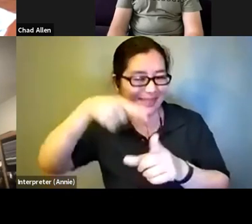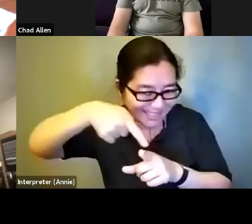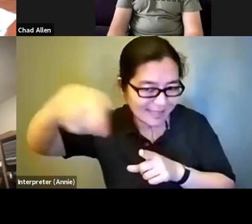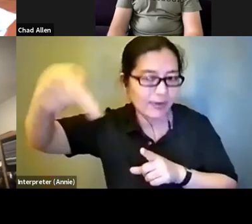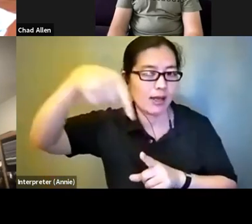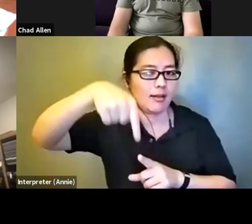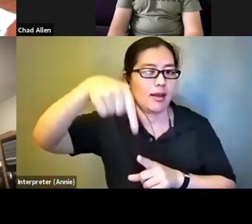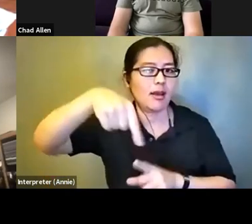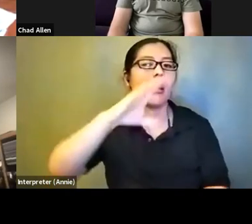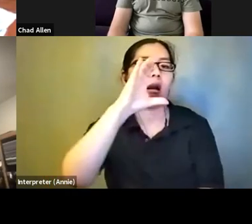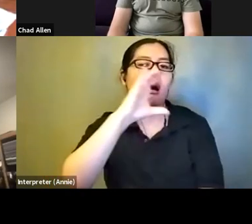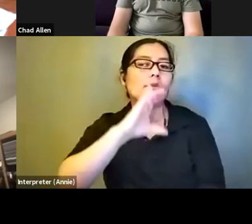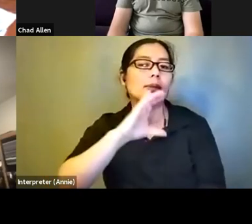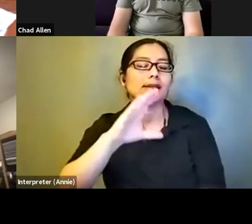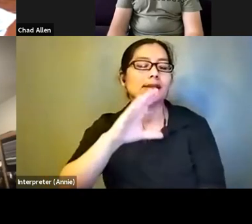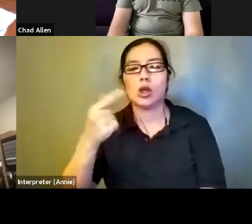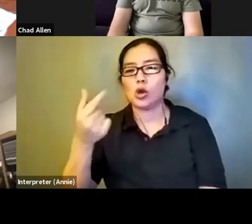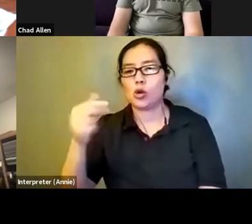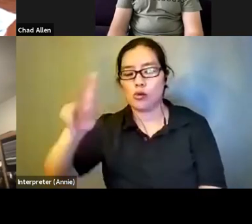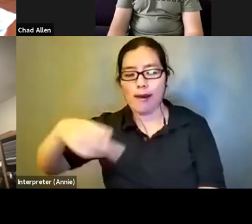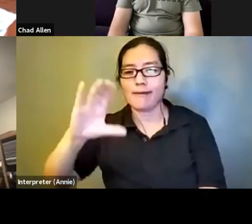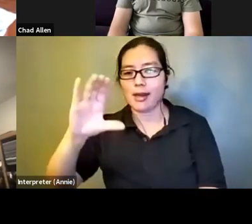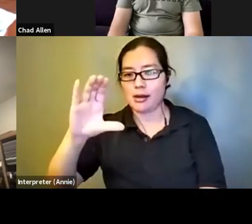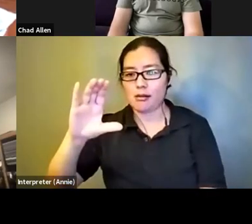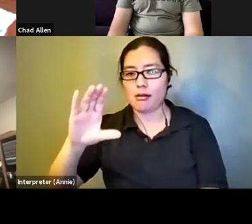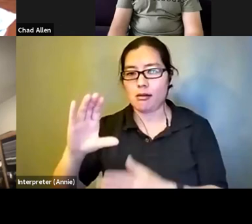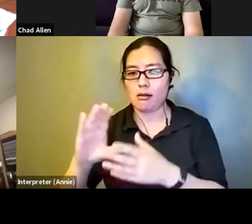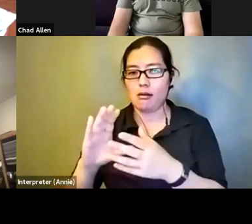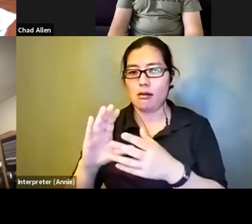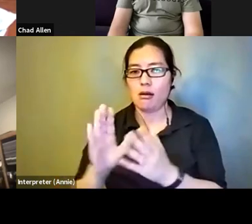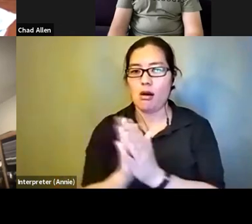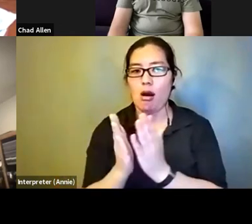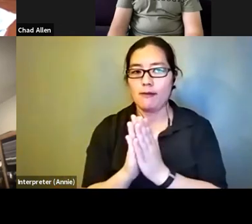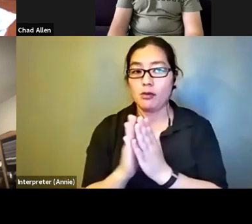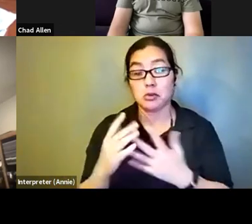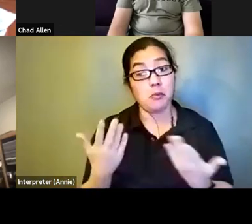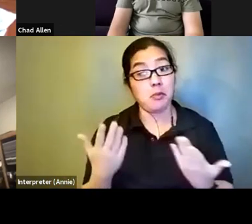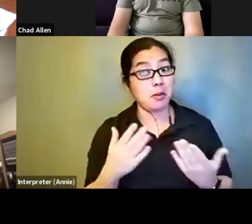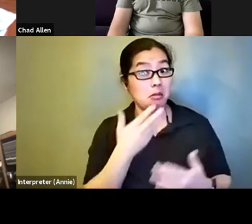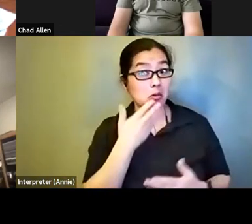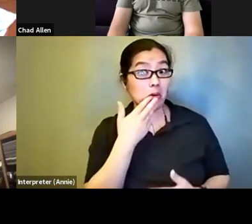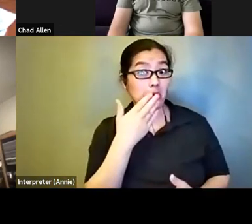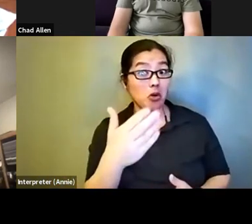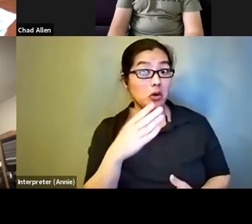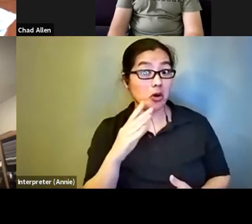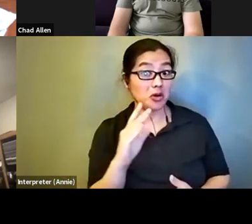That may be a question for our attendees if any publishers are looking to